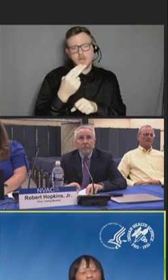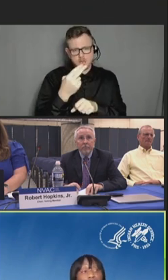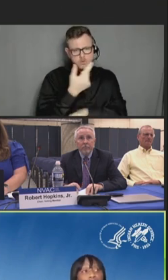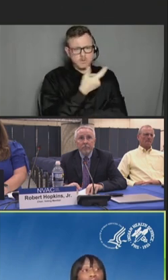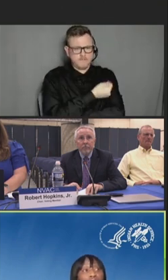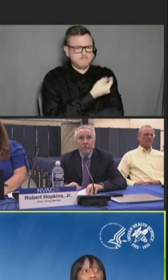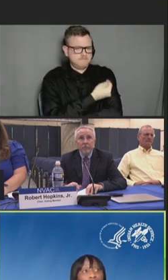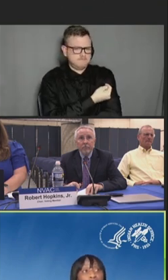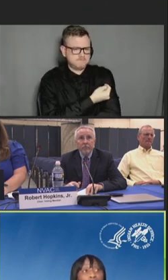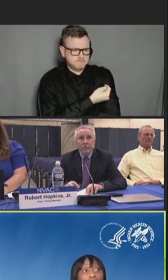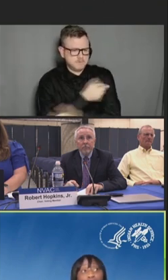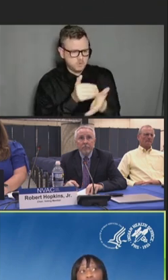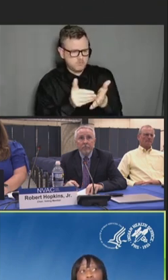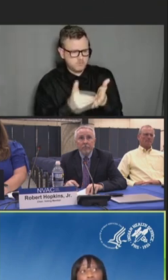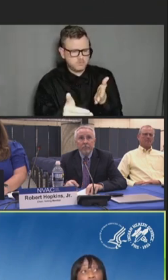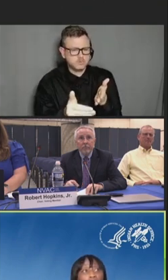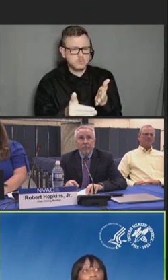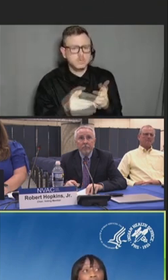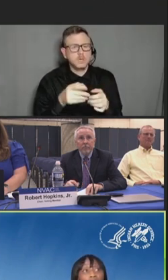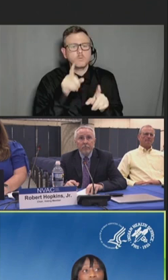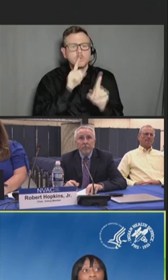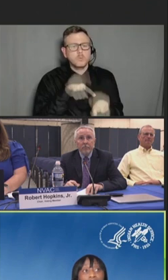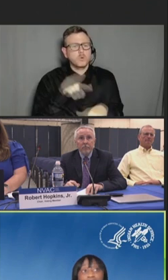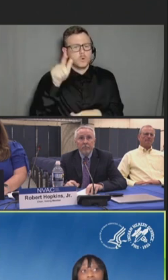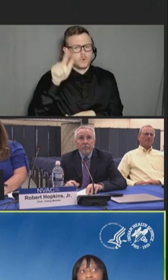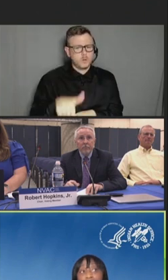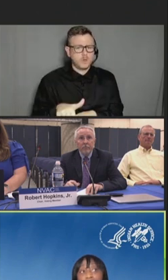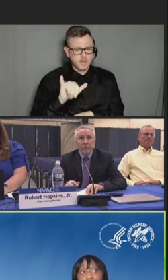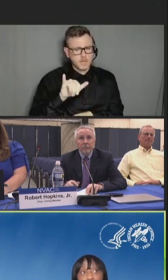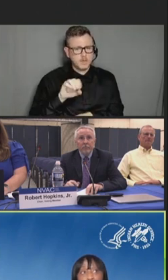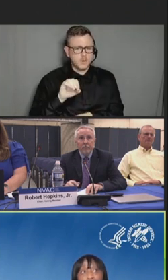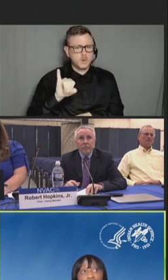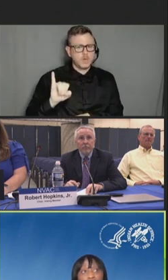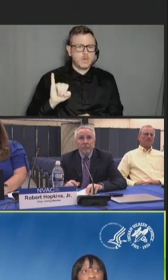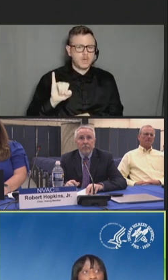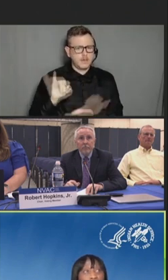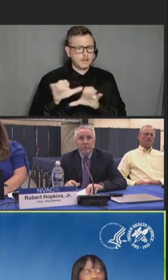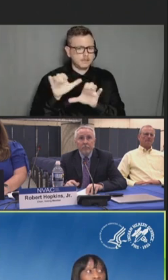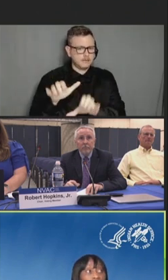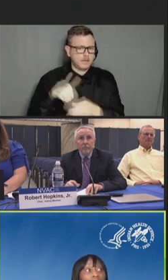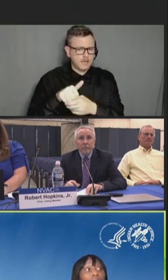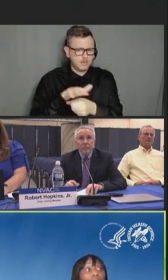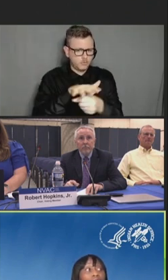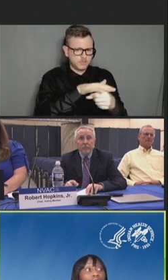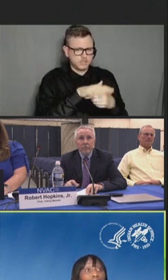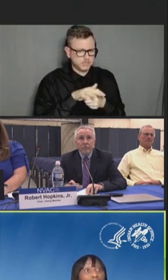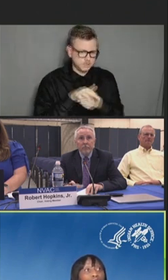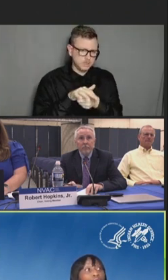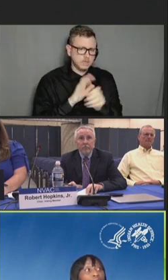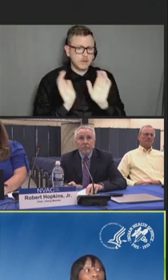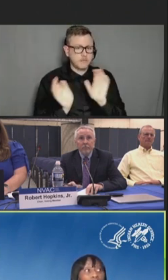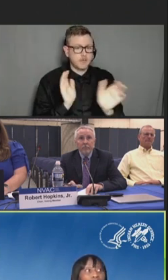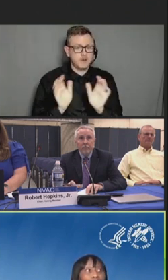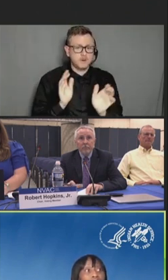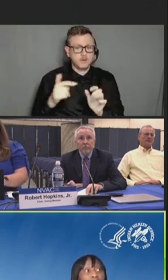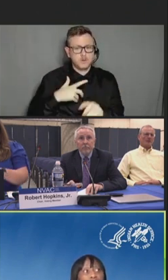rates reported lower ILI activity within their regions as compared to those with low vaccination